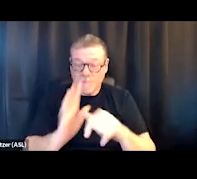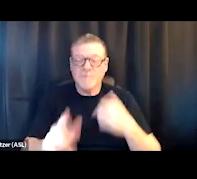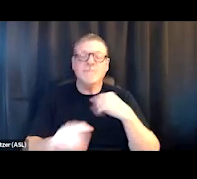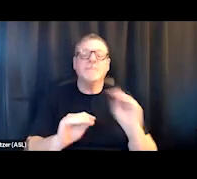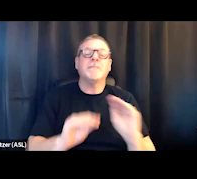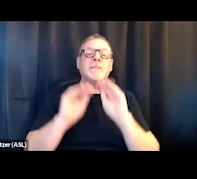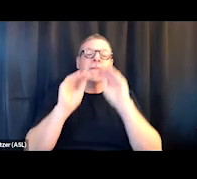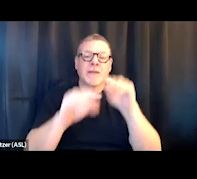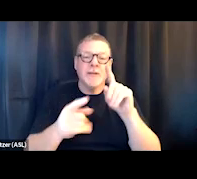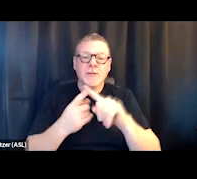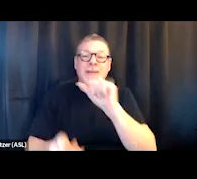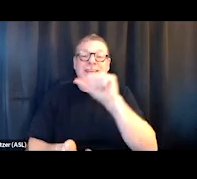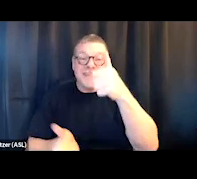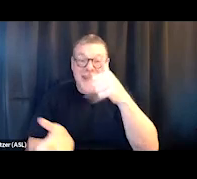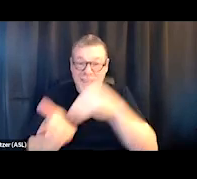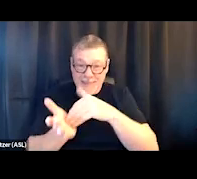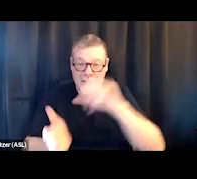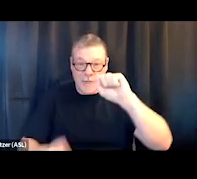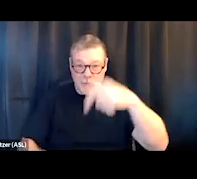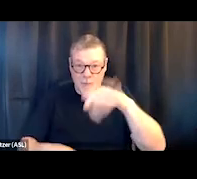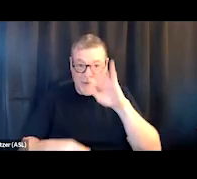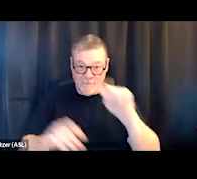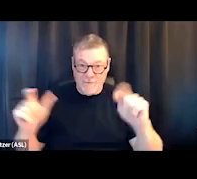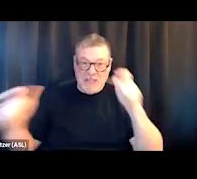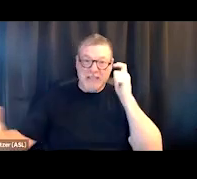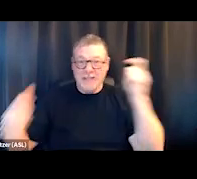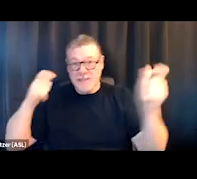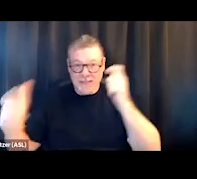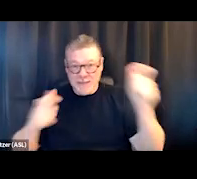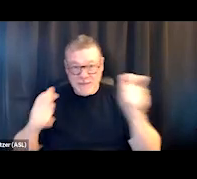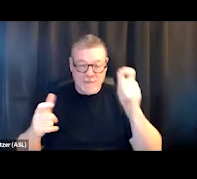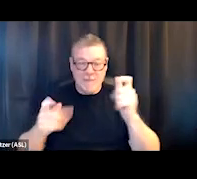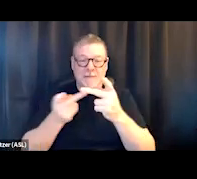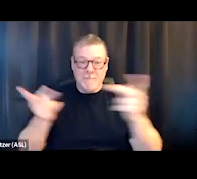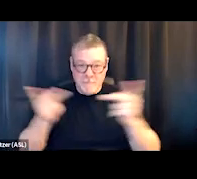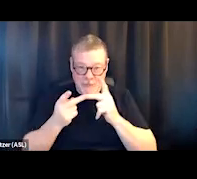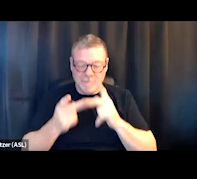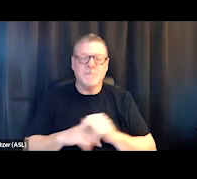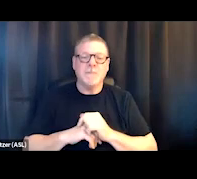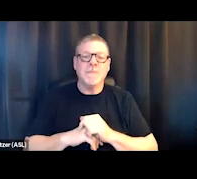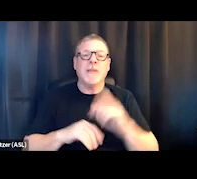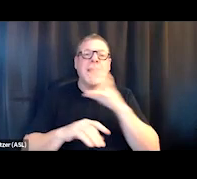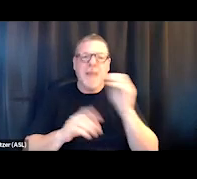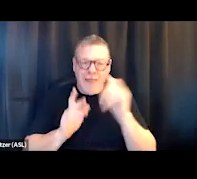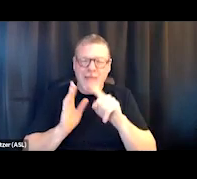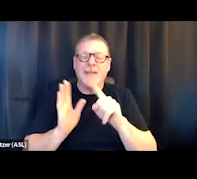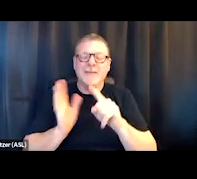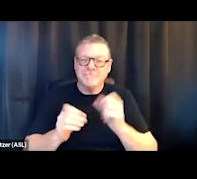into a 10,000-square foot navigation center. Continued to expand those partnerships,